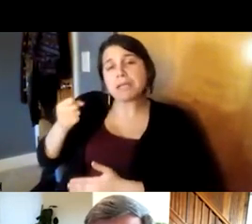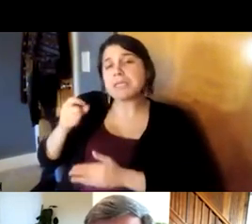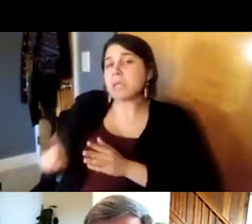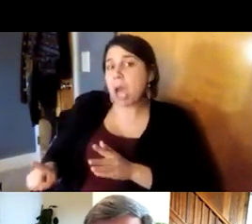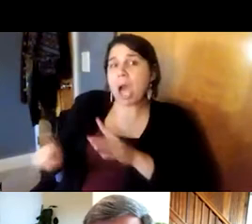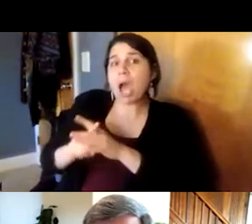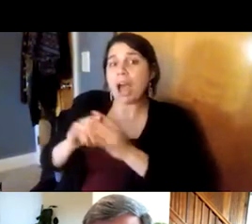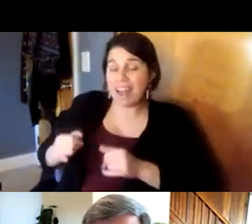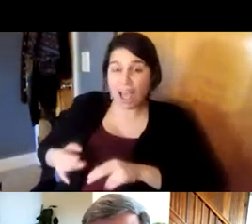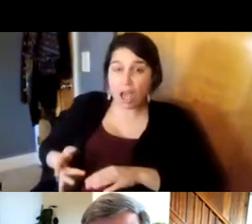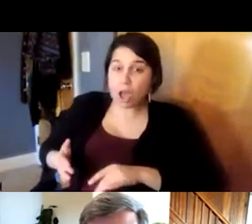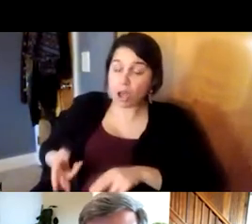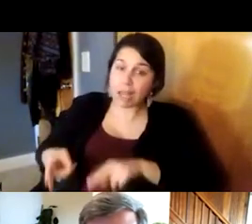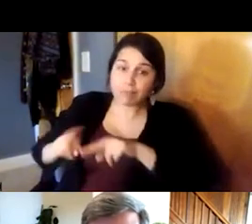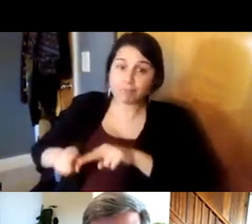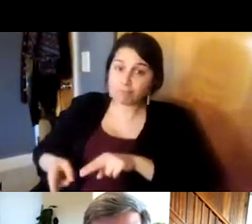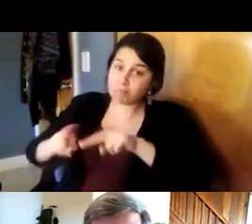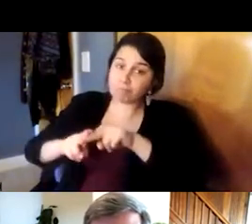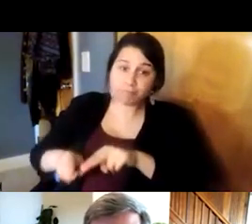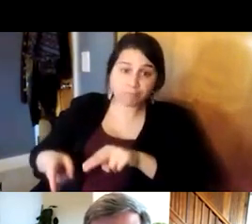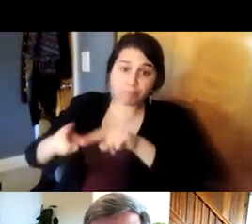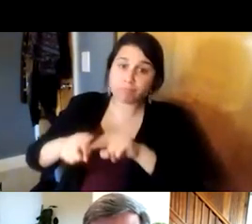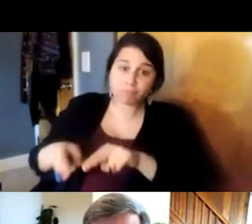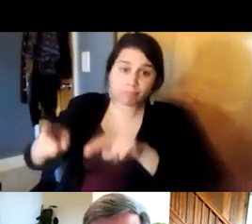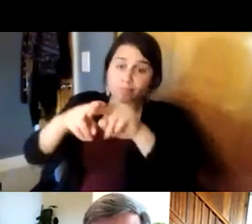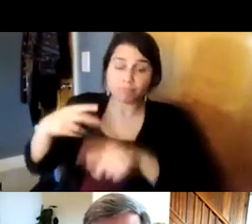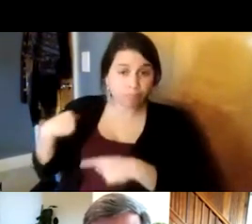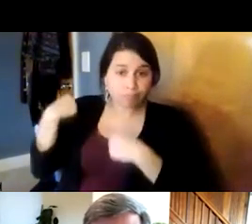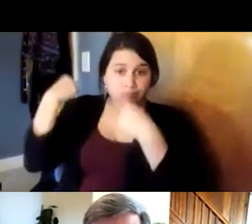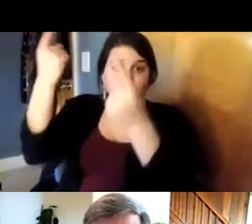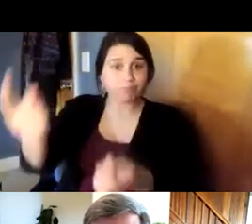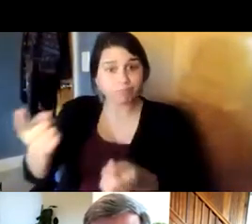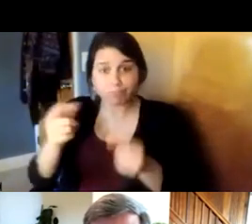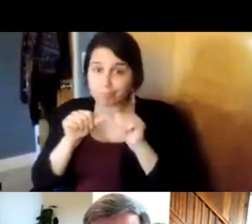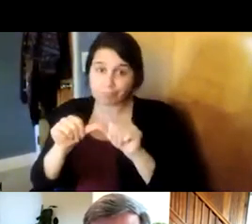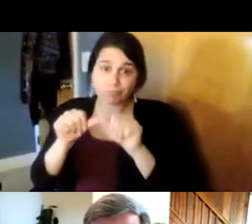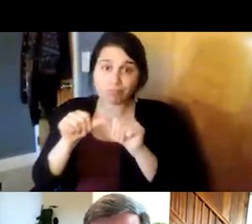slowly but steadily ever since and especially during the pandemic they've been going up